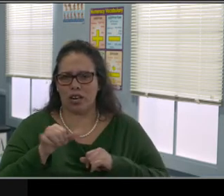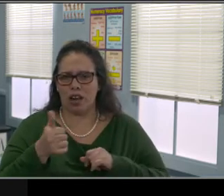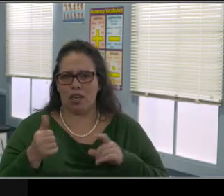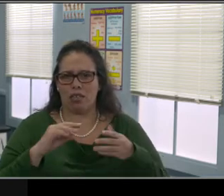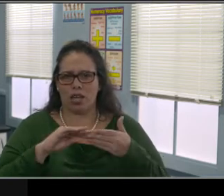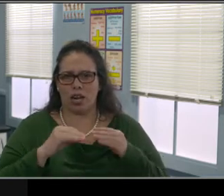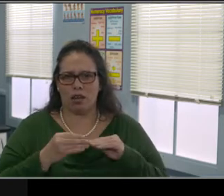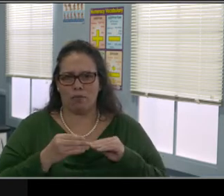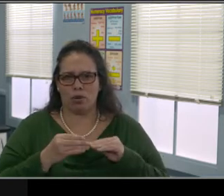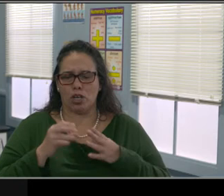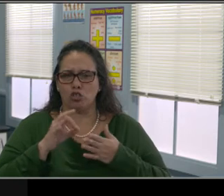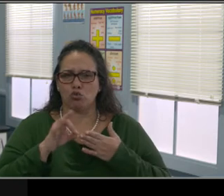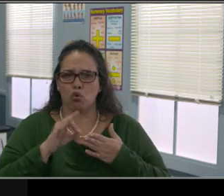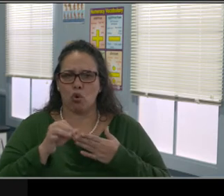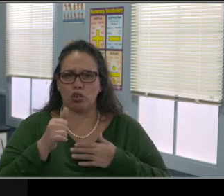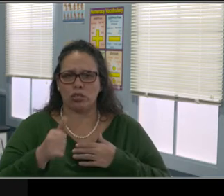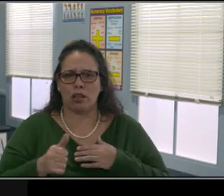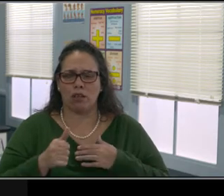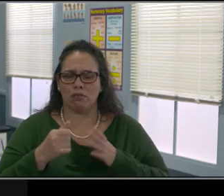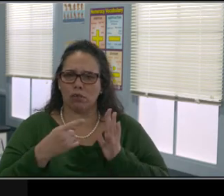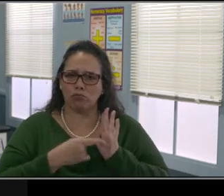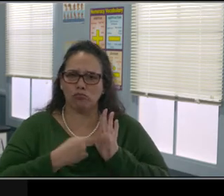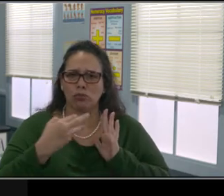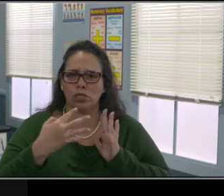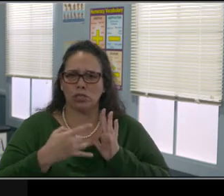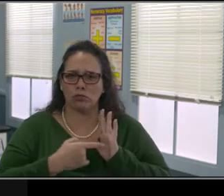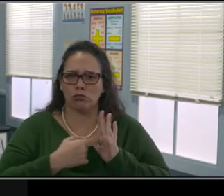instead of just setting the kids up, okay?